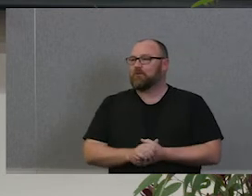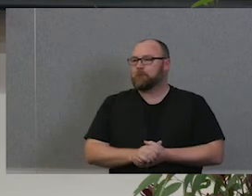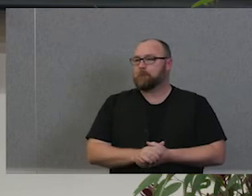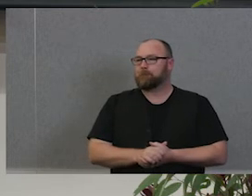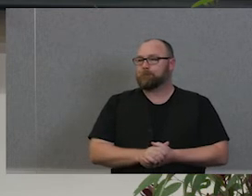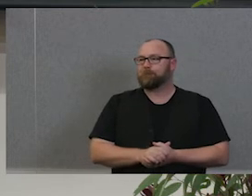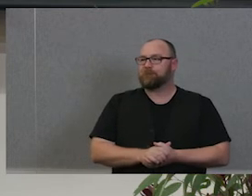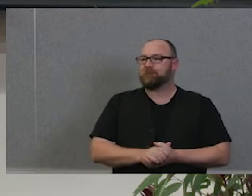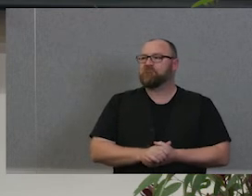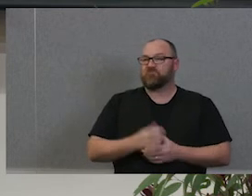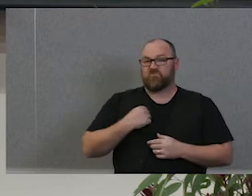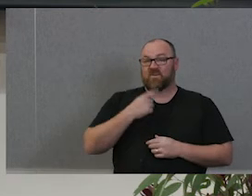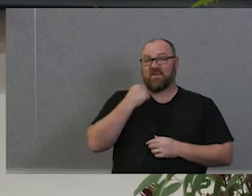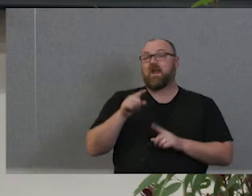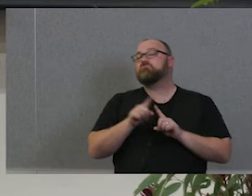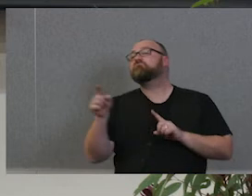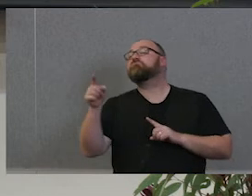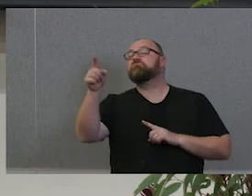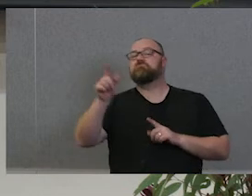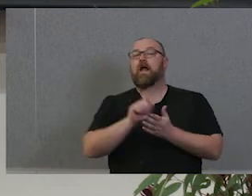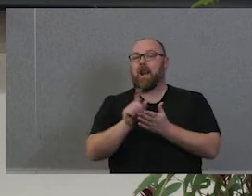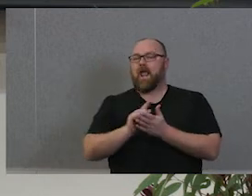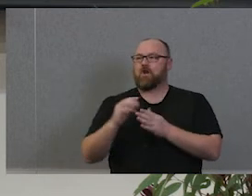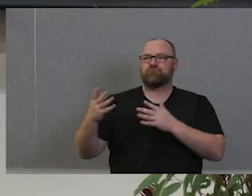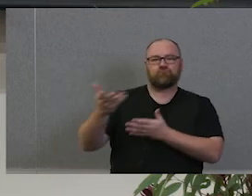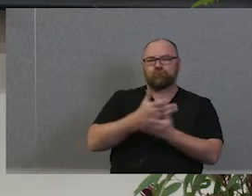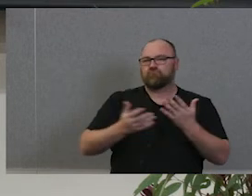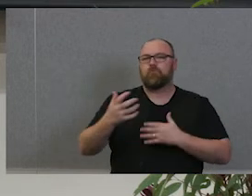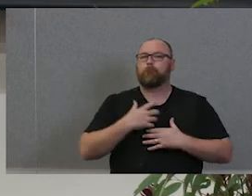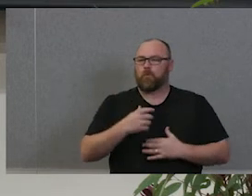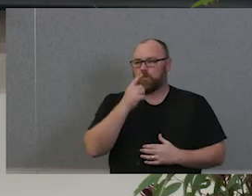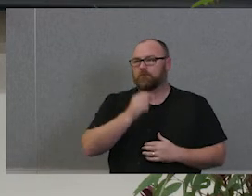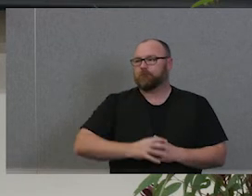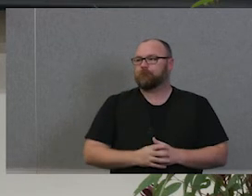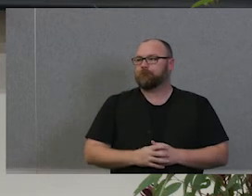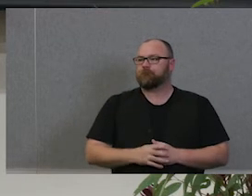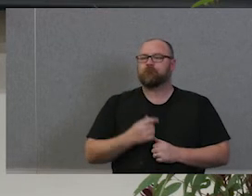So please be assured that there is more that can be said. I am mindful that we are coming to